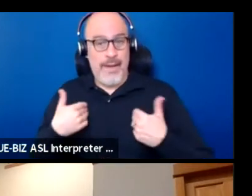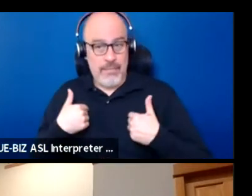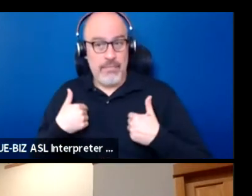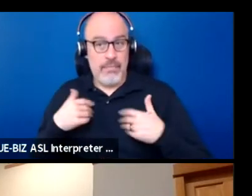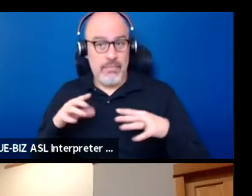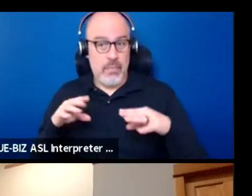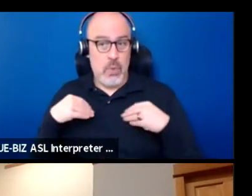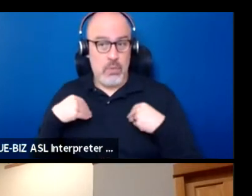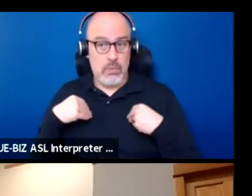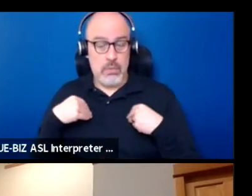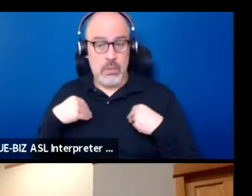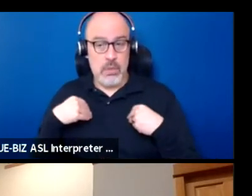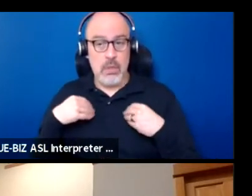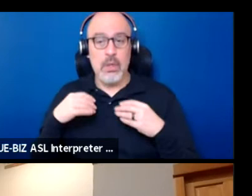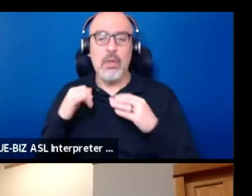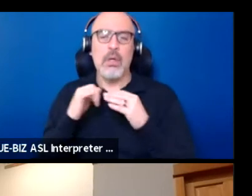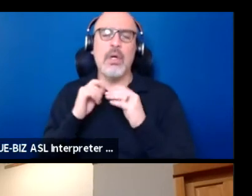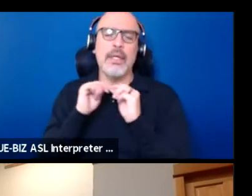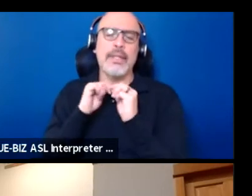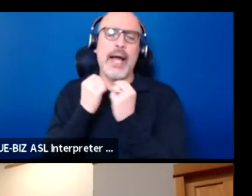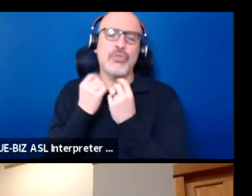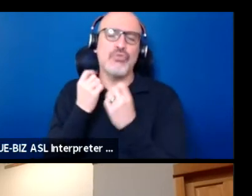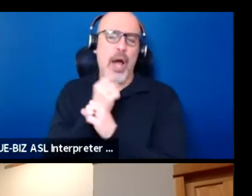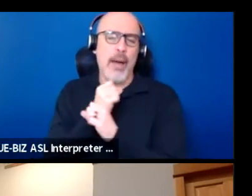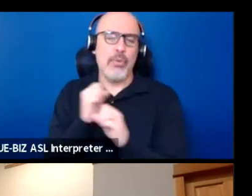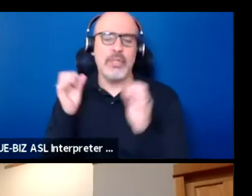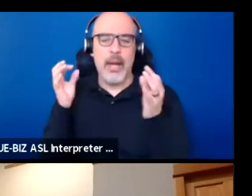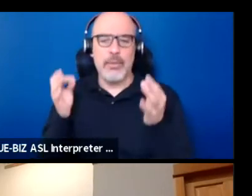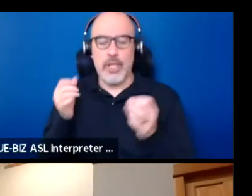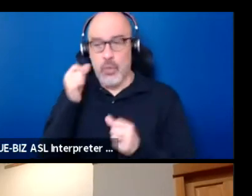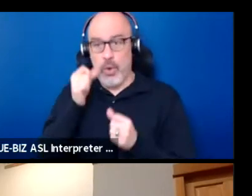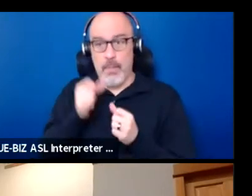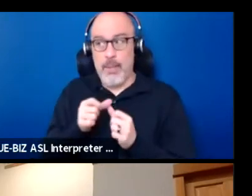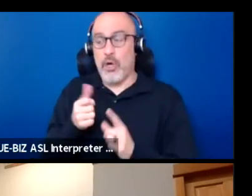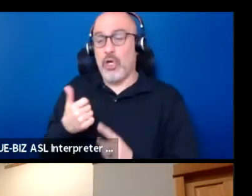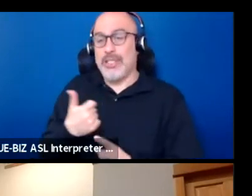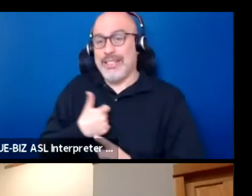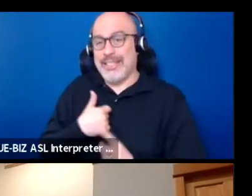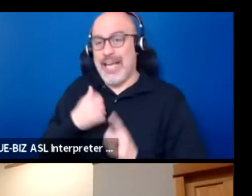That's tribal sovereignty 'cause sovereignty means self-determination. So that's a part of it,